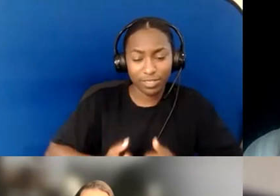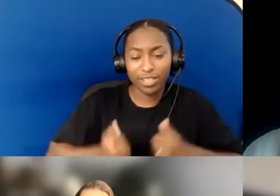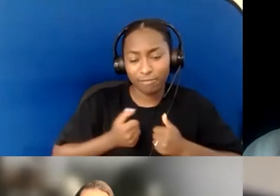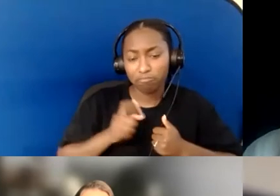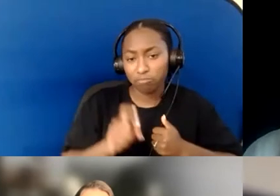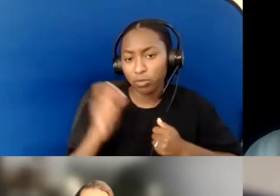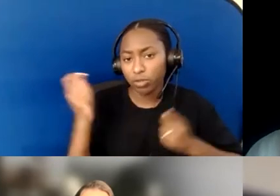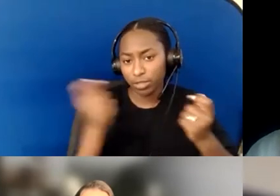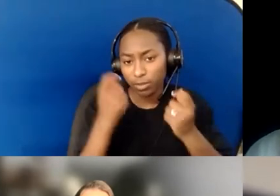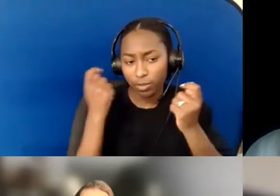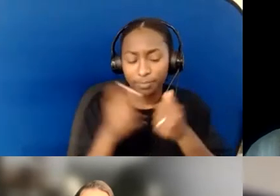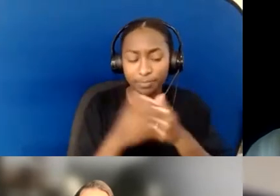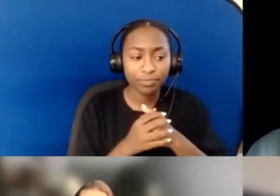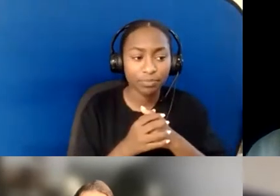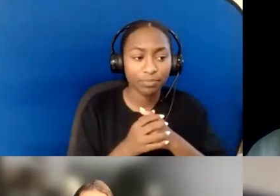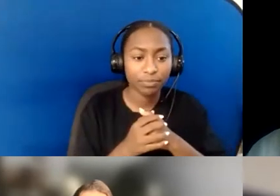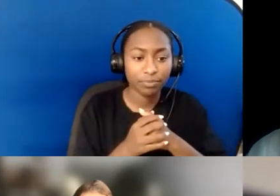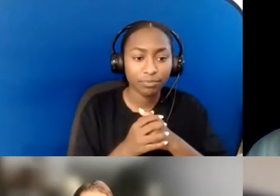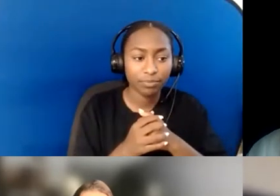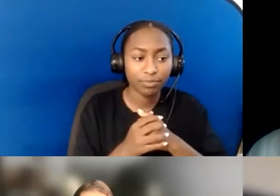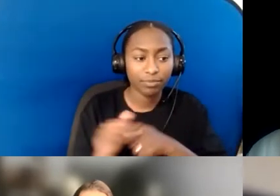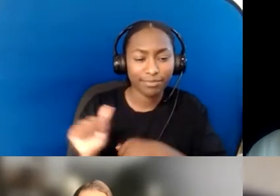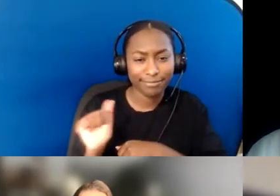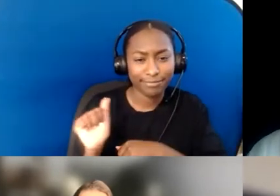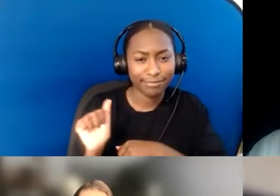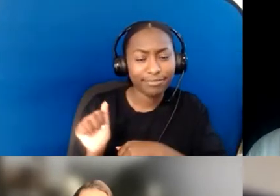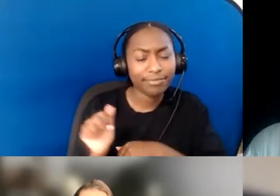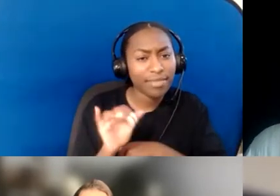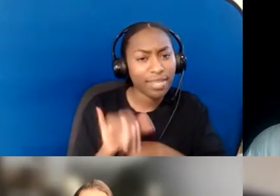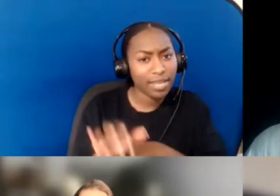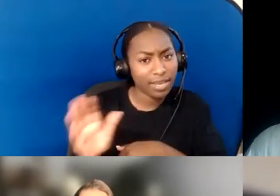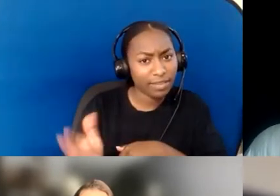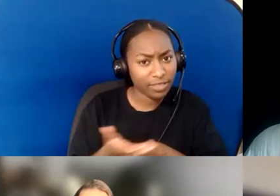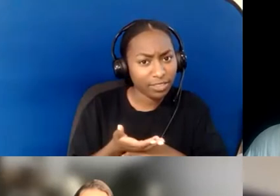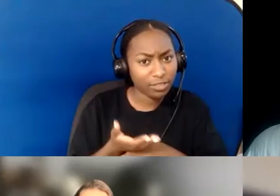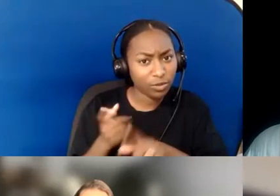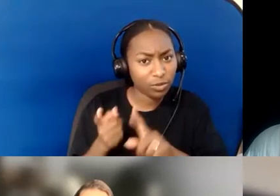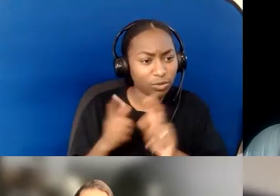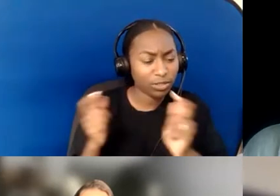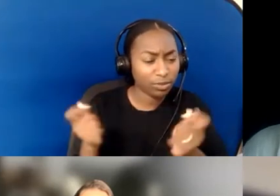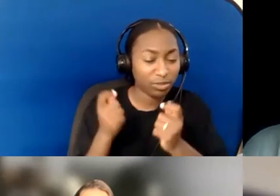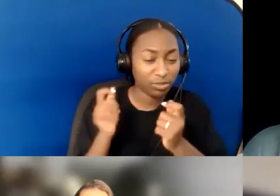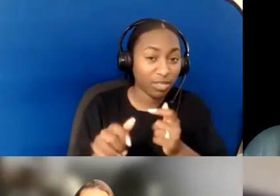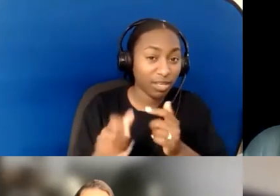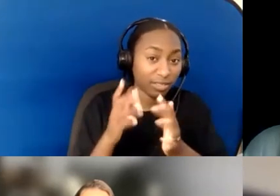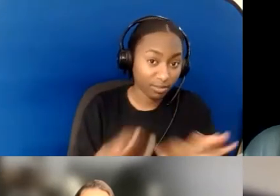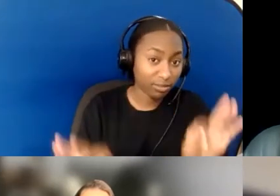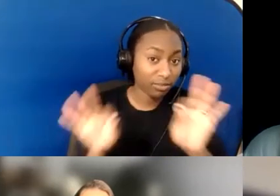The invitation to celebration is huge. It also… I love how it invites story